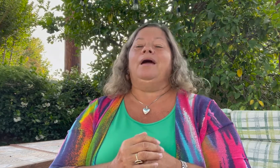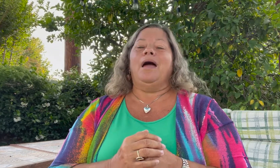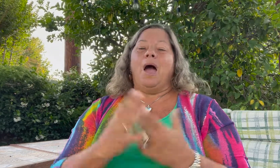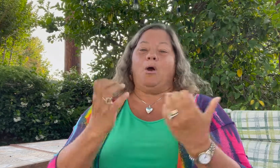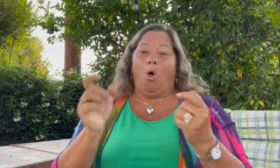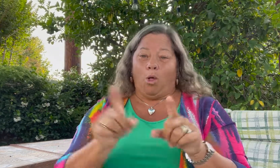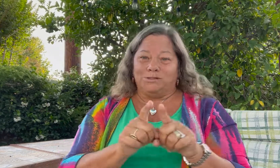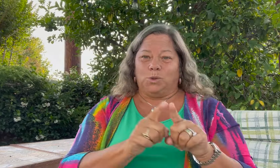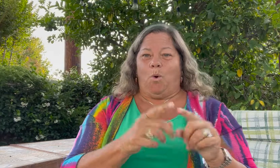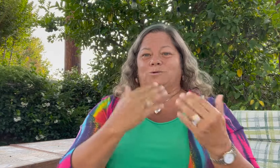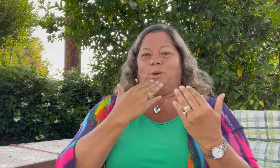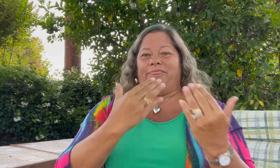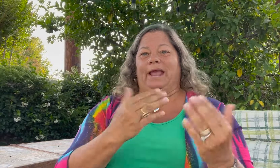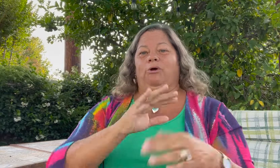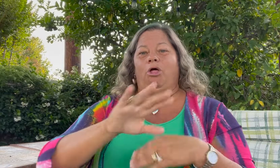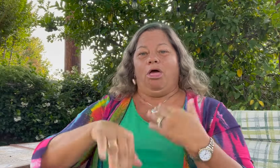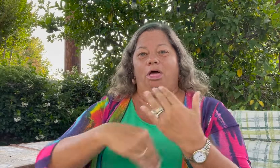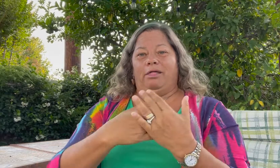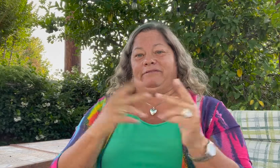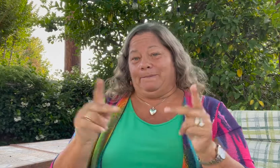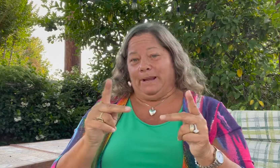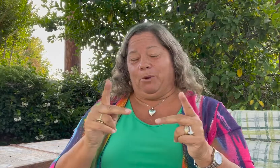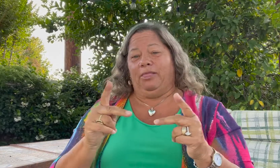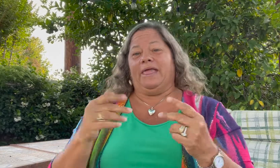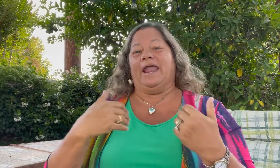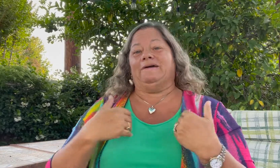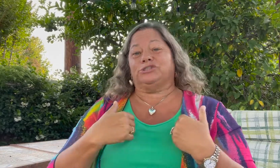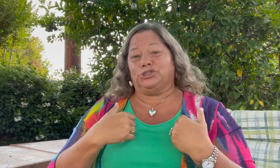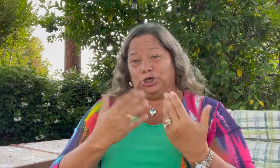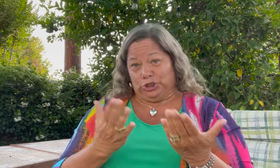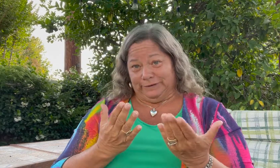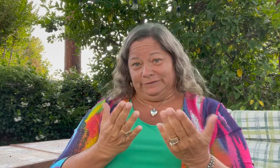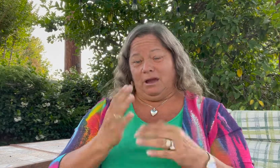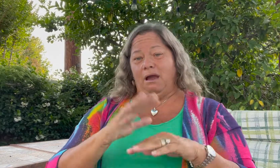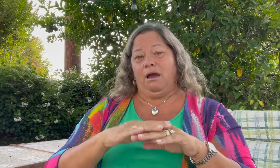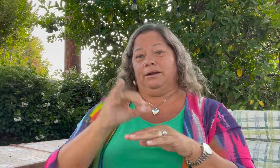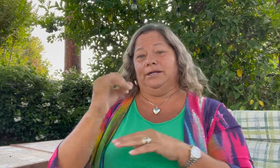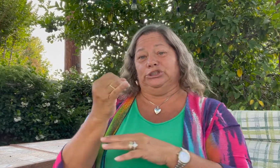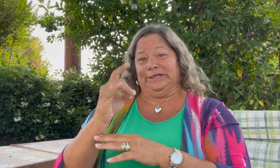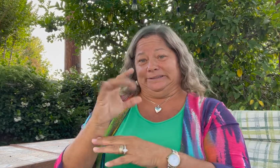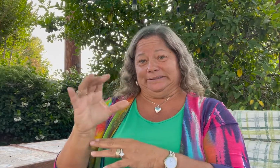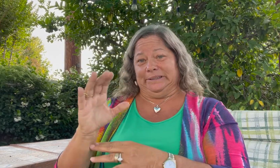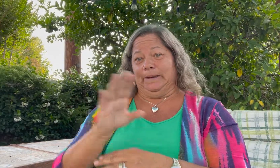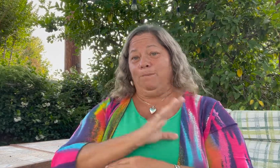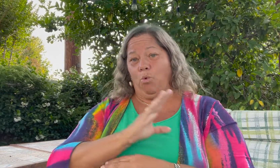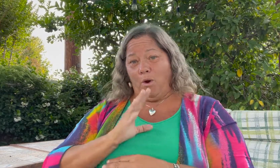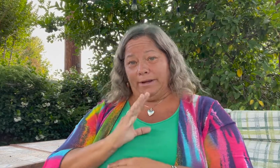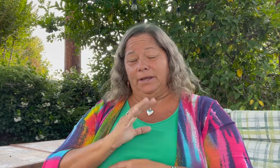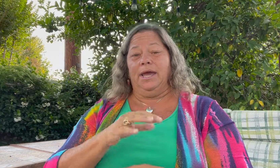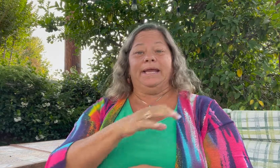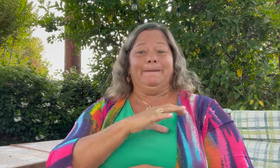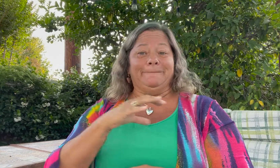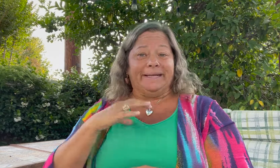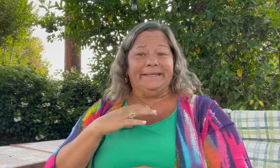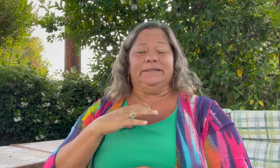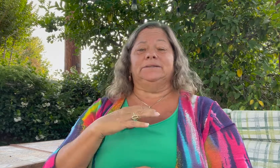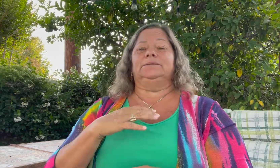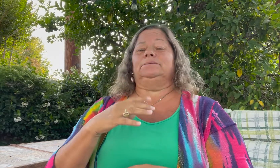I also want to thank all of the people that have served on JDCC Board and Committees,